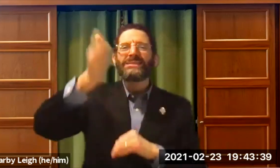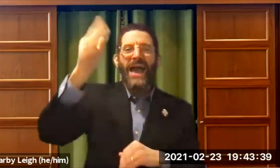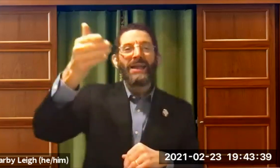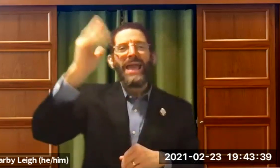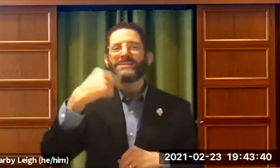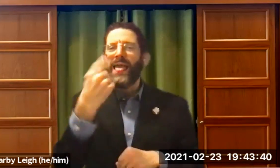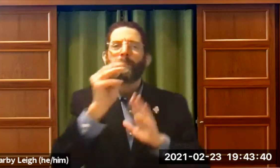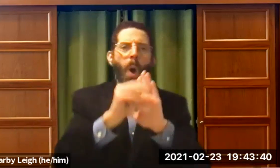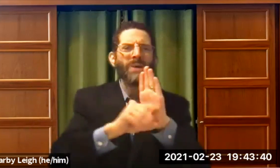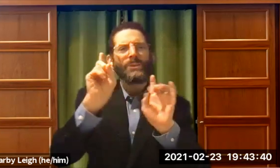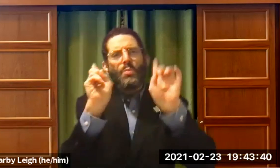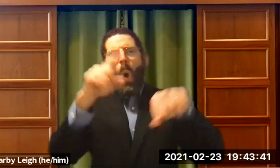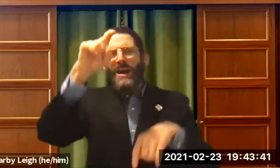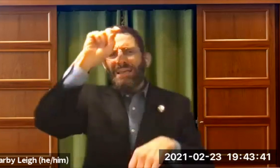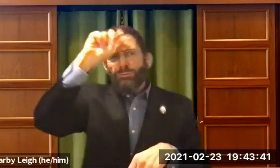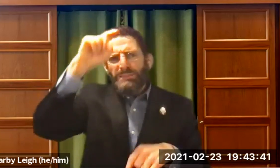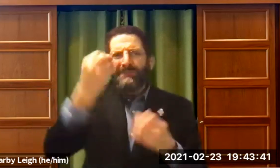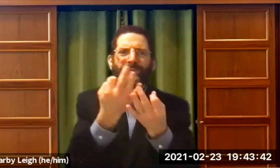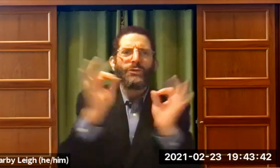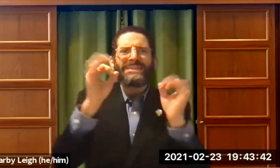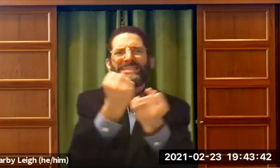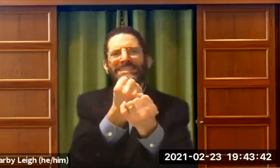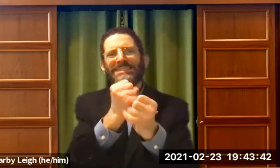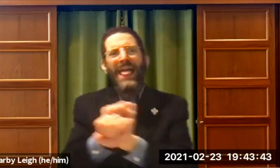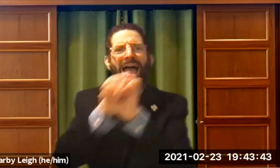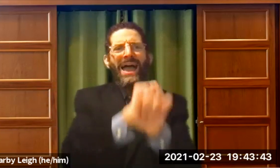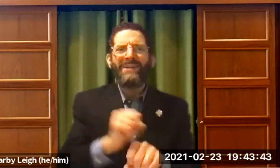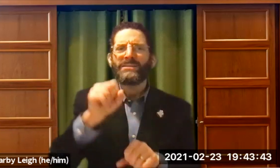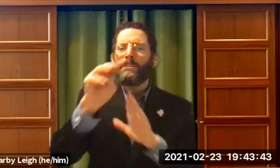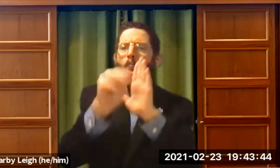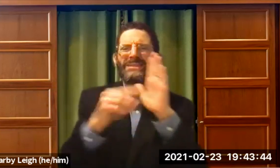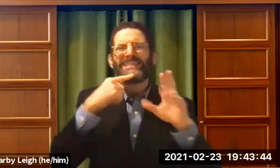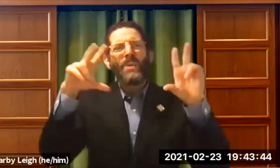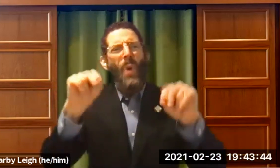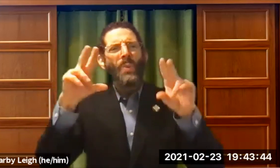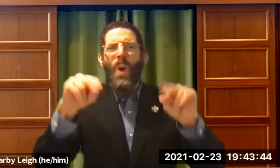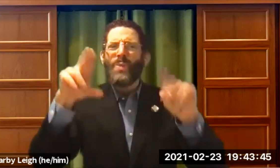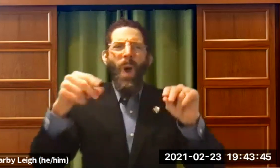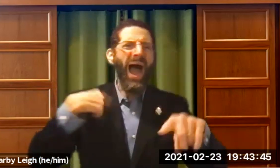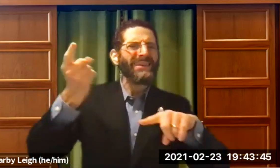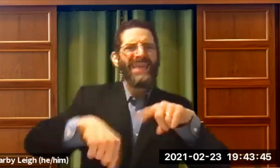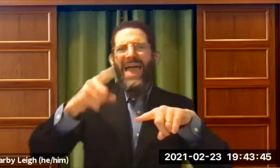It's the argument with Moses about, you know, go to Egypt and free the slaves. And Moses says no,